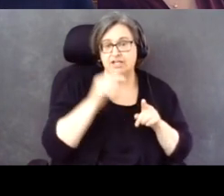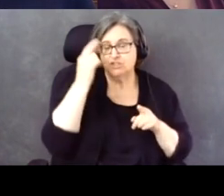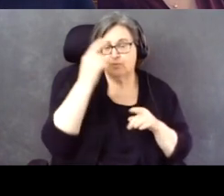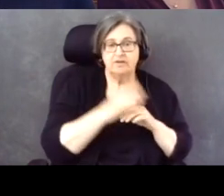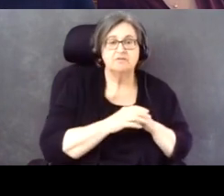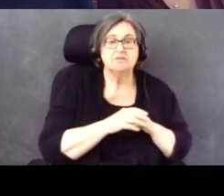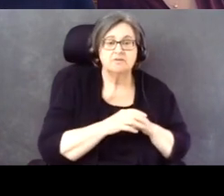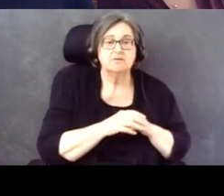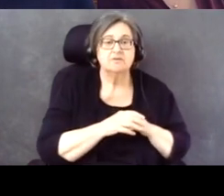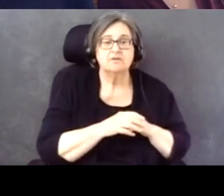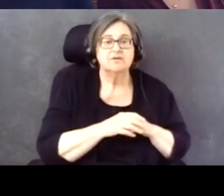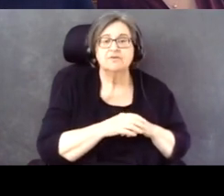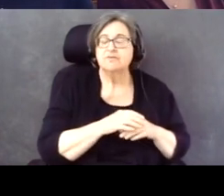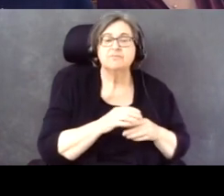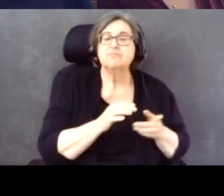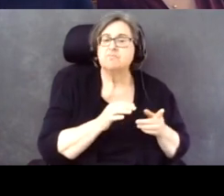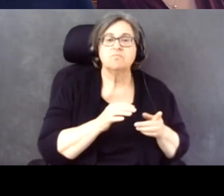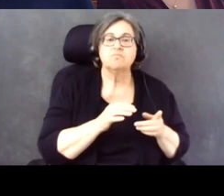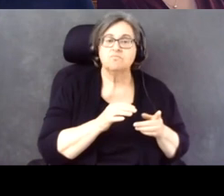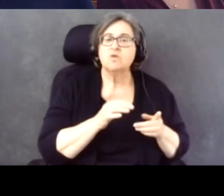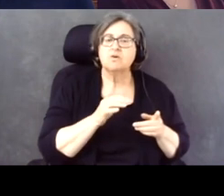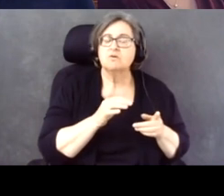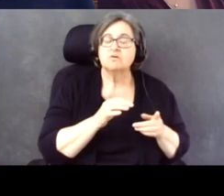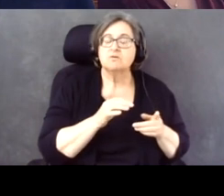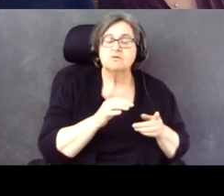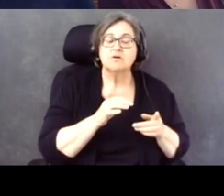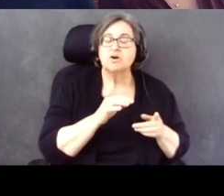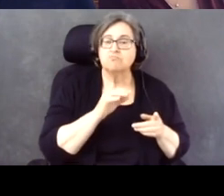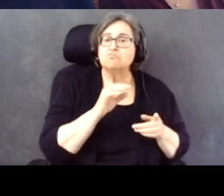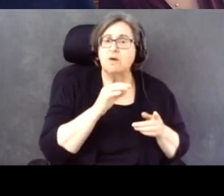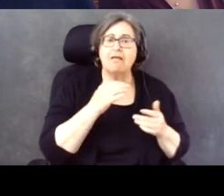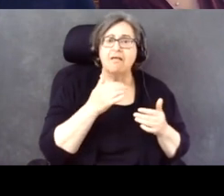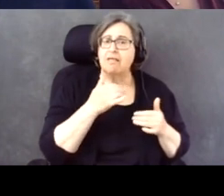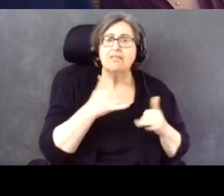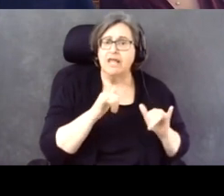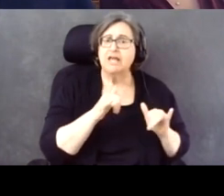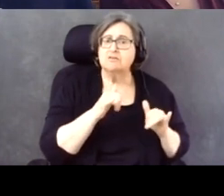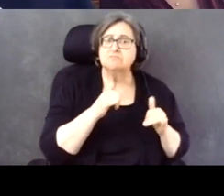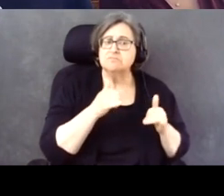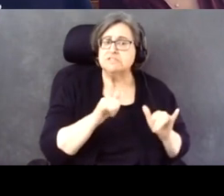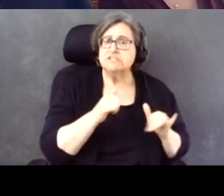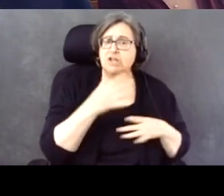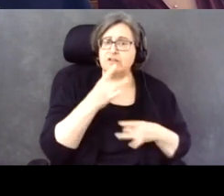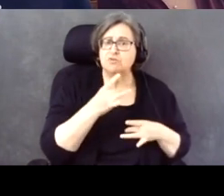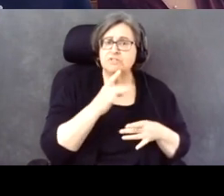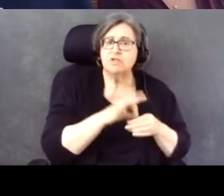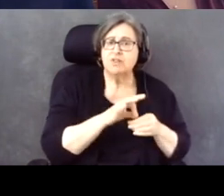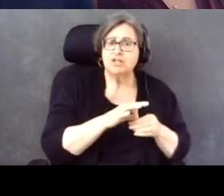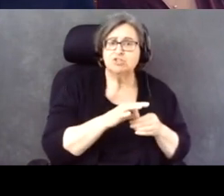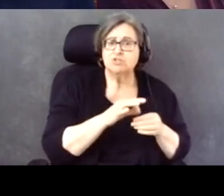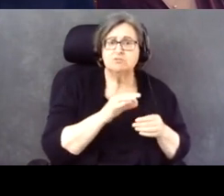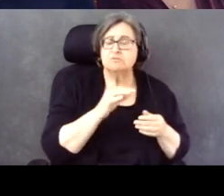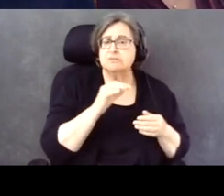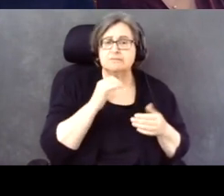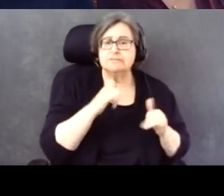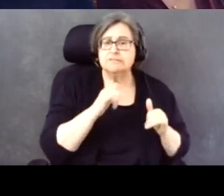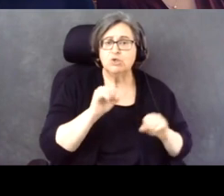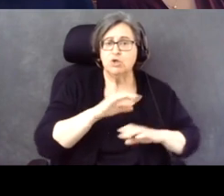And they were not interested in the election or did not meet the registration deadlines.